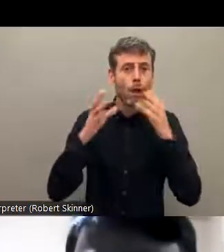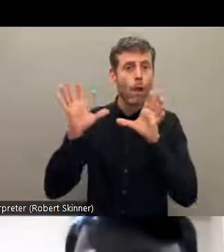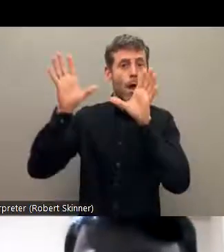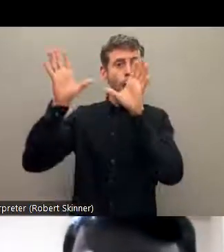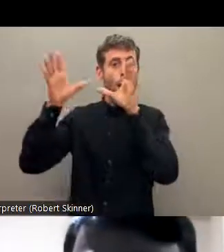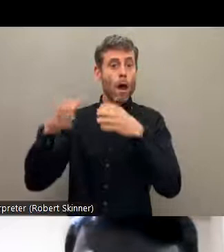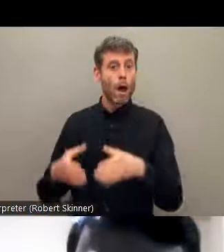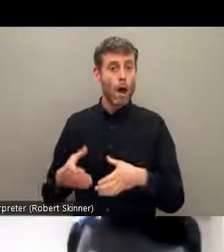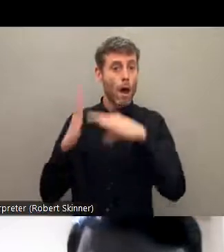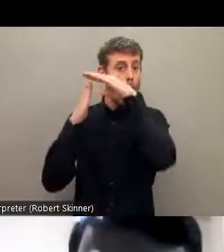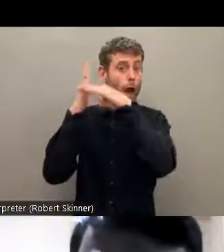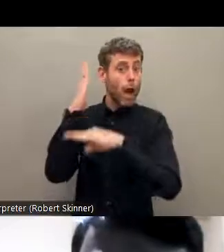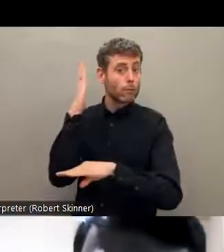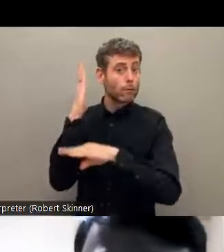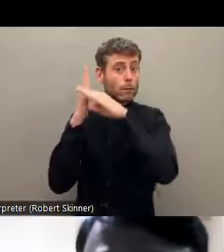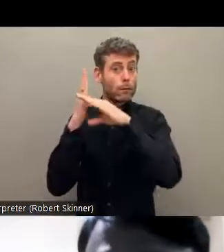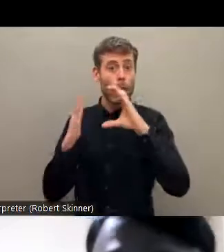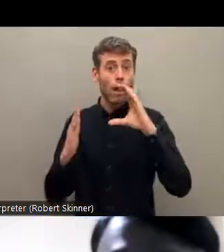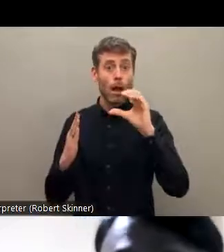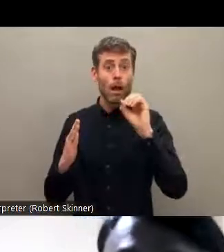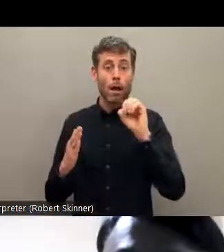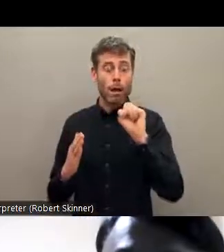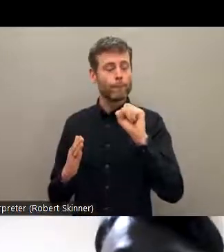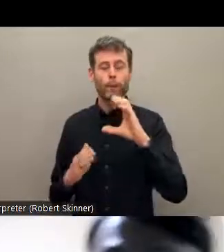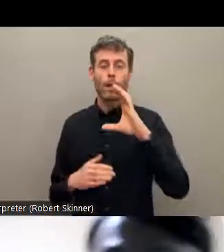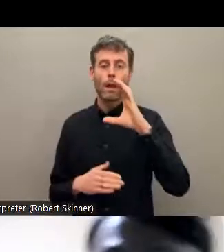community or not. We will definitely be talking about why there